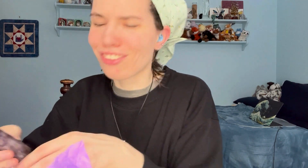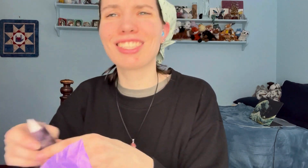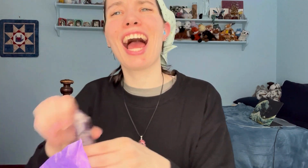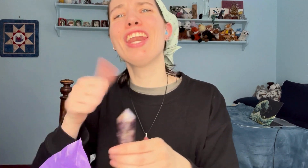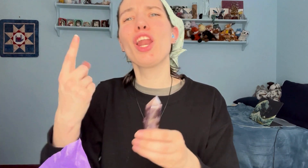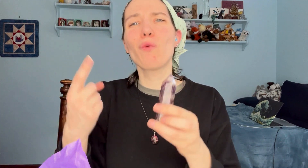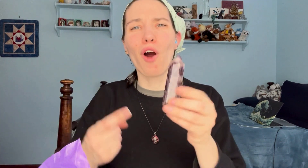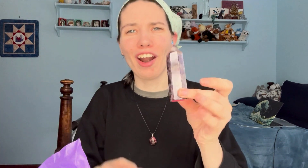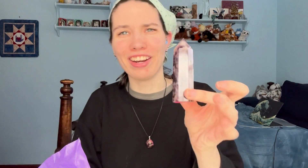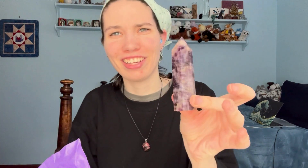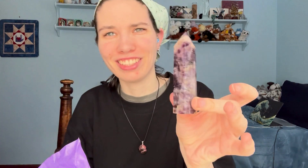Another one!